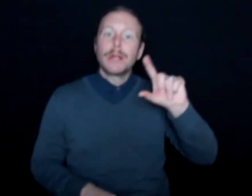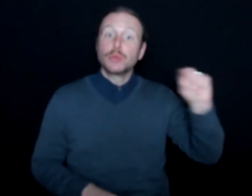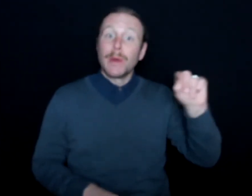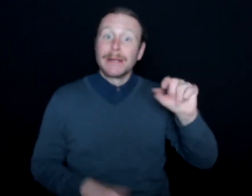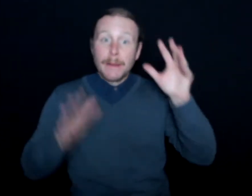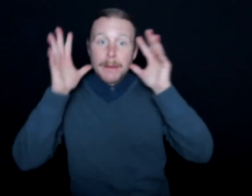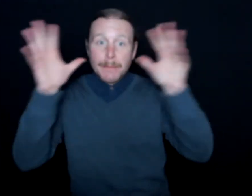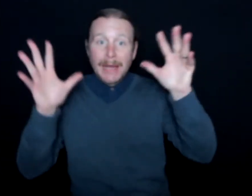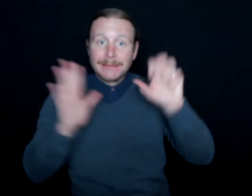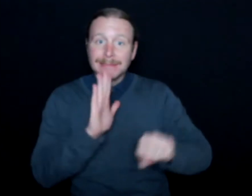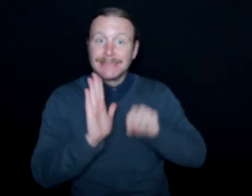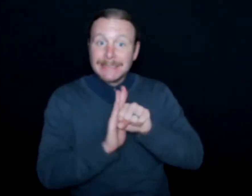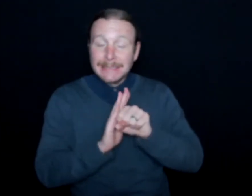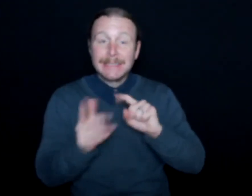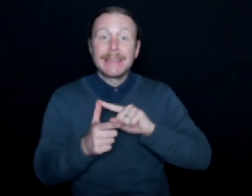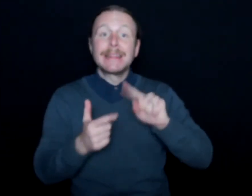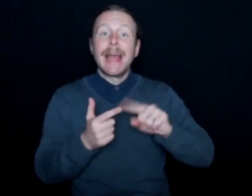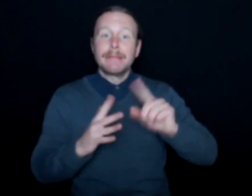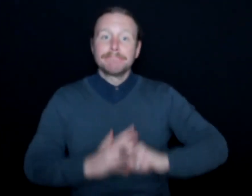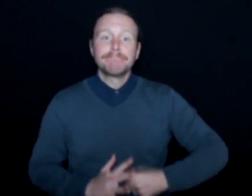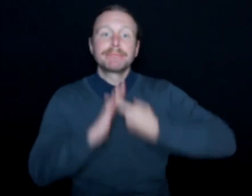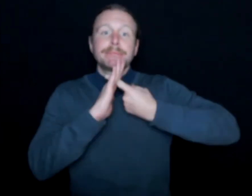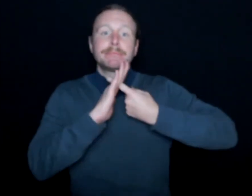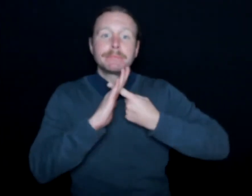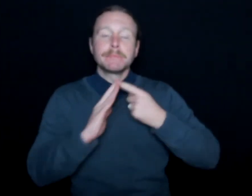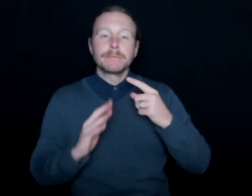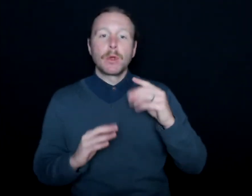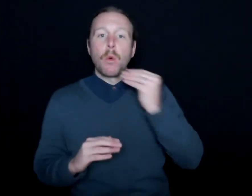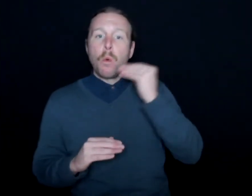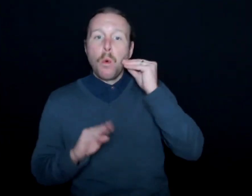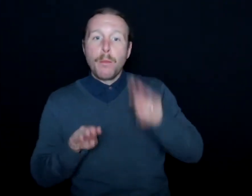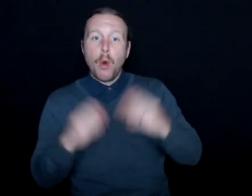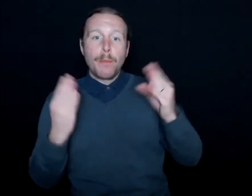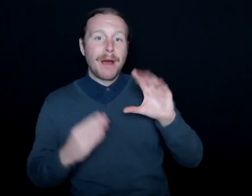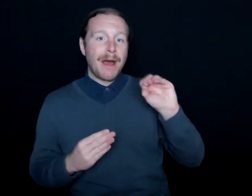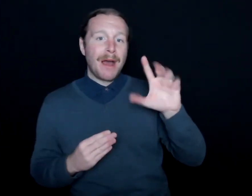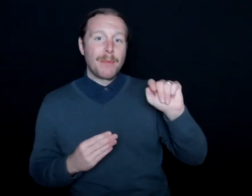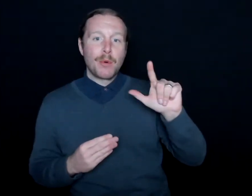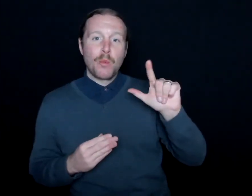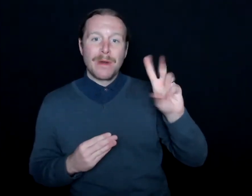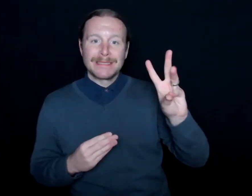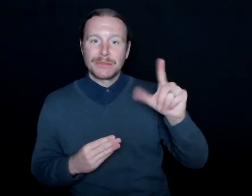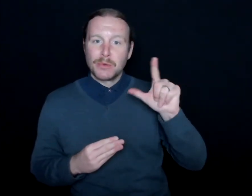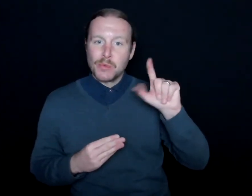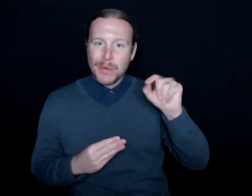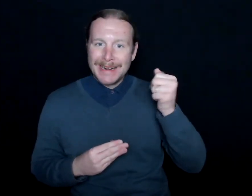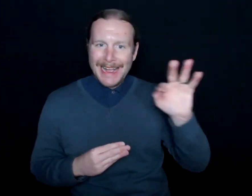and then we kicked off the home opener October 26, 2019-- I still remember the date--